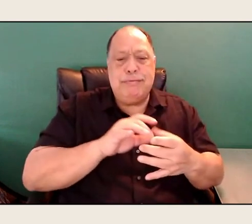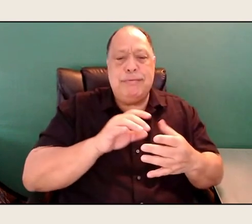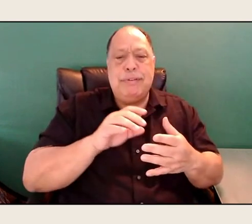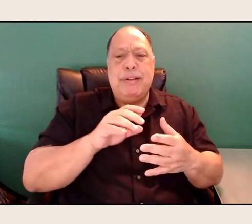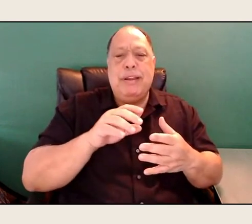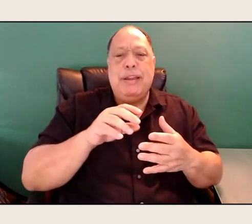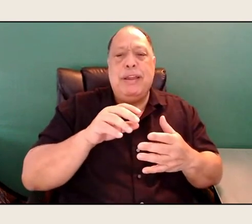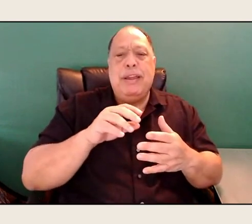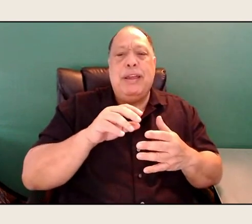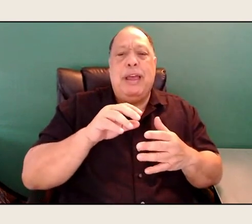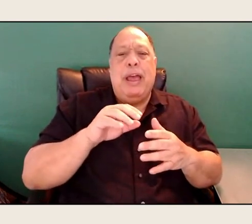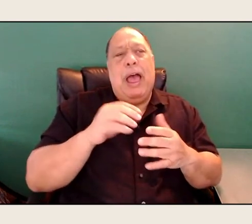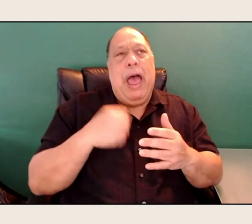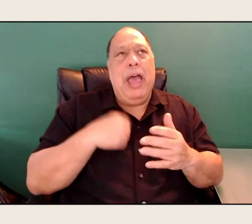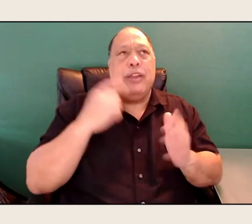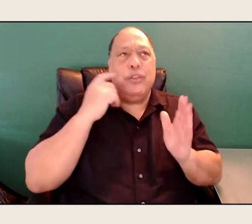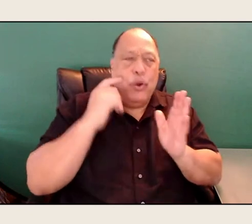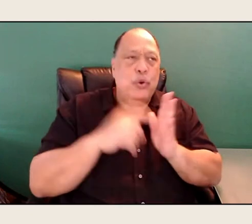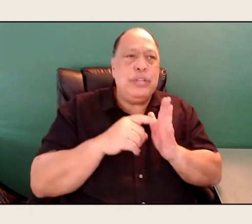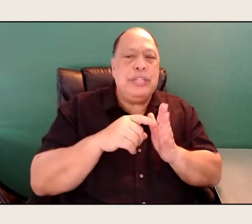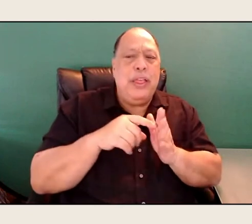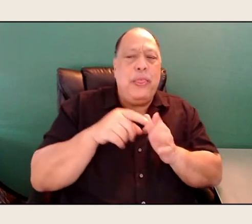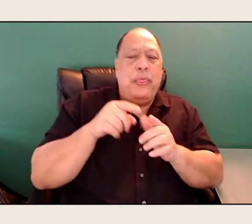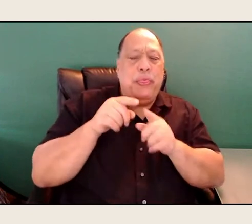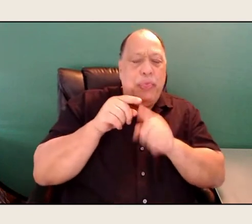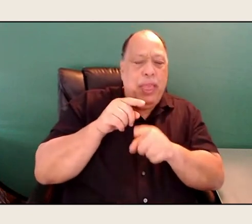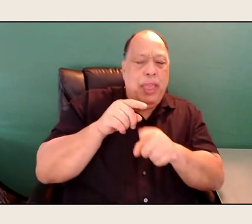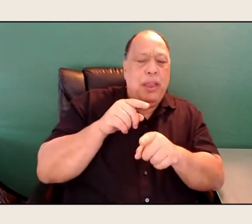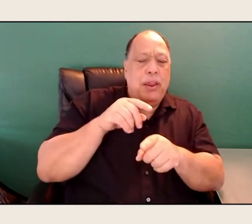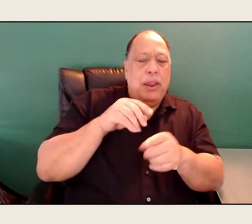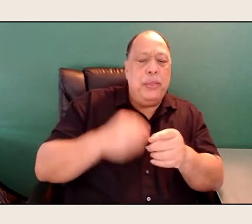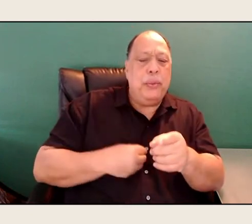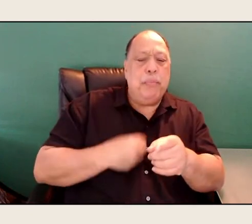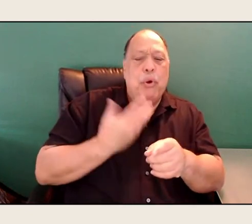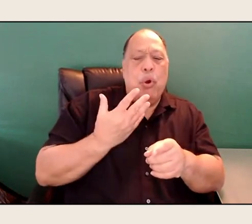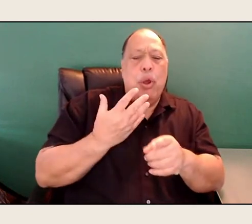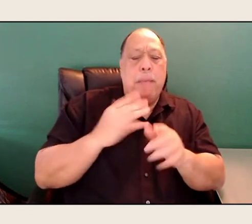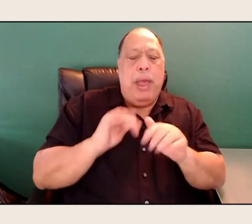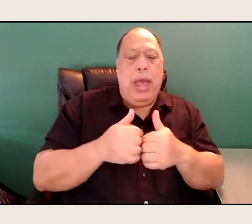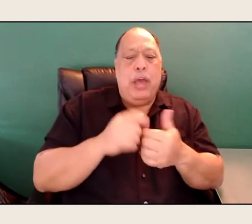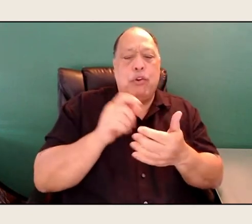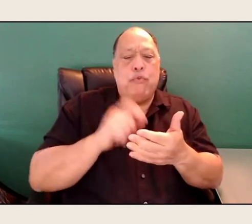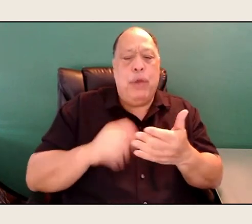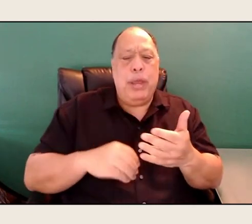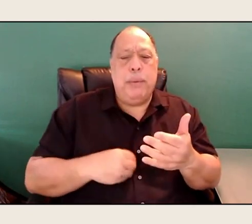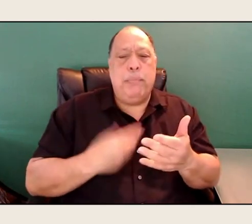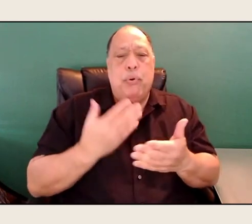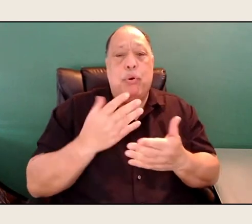I notice it there in the poem "How to Write a Poem "in a Time of War", like,